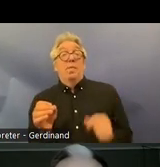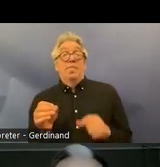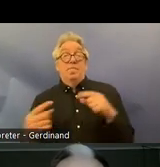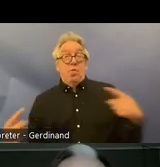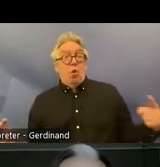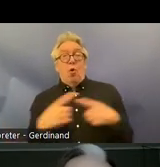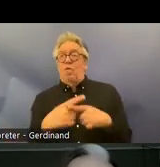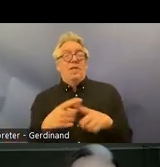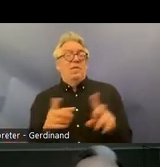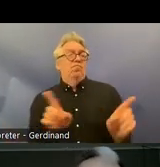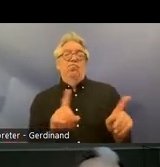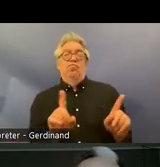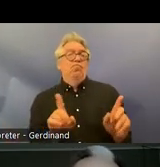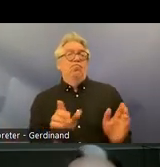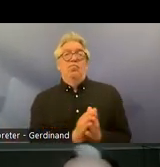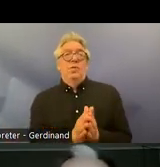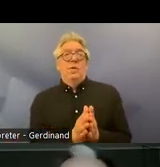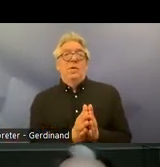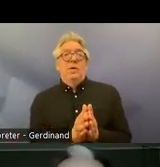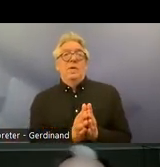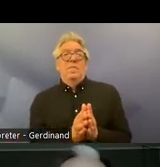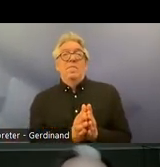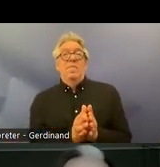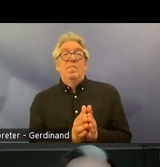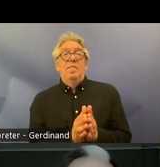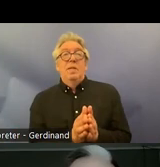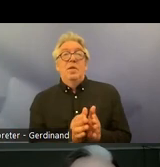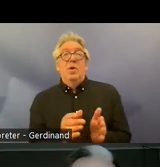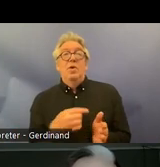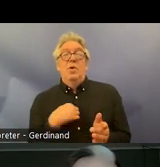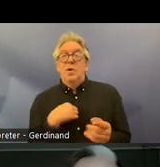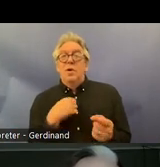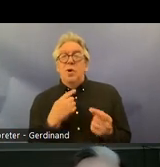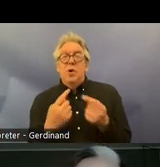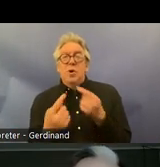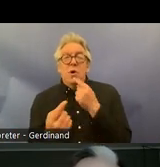incorporation often we talk about the the value of incorporation can often be